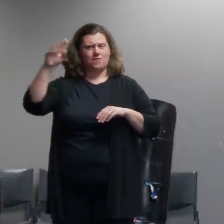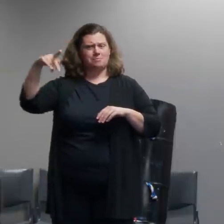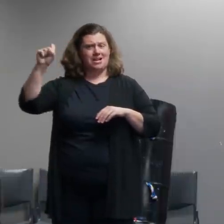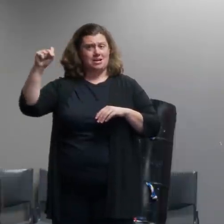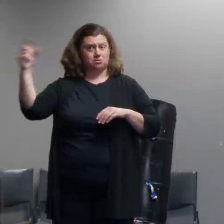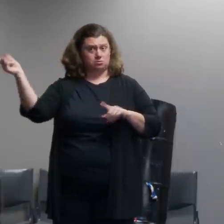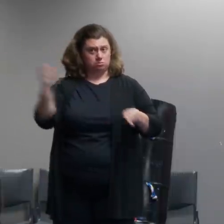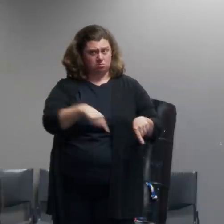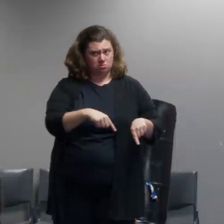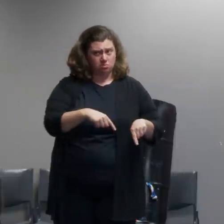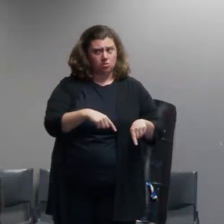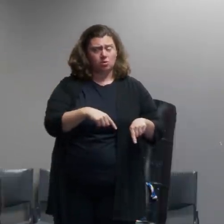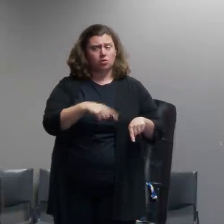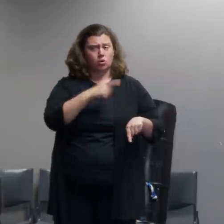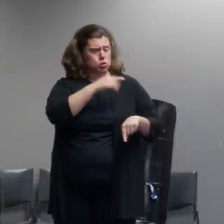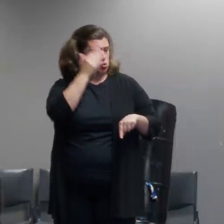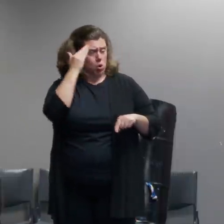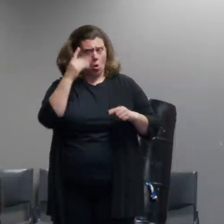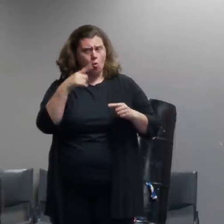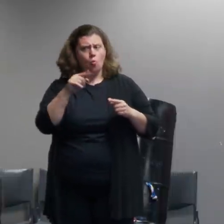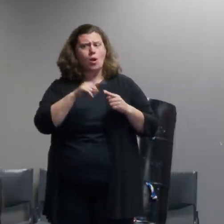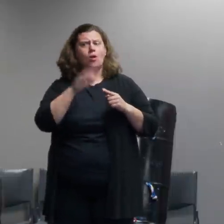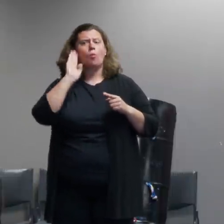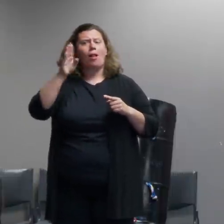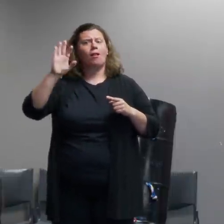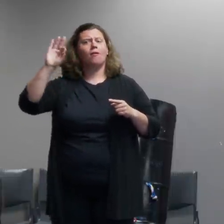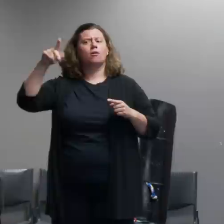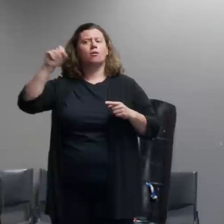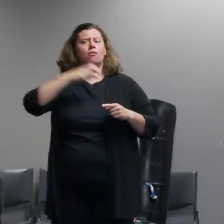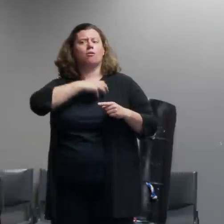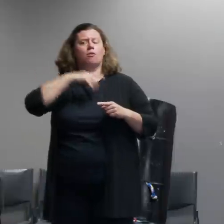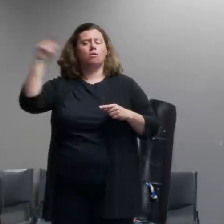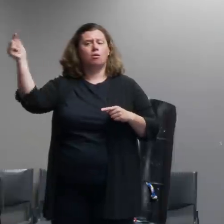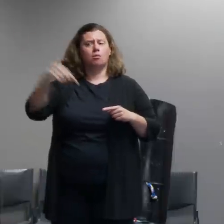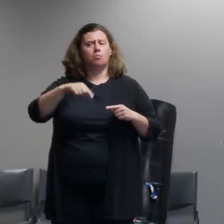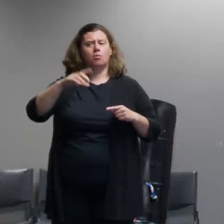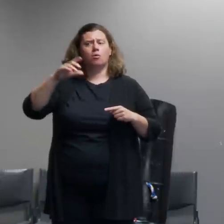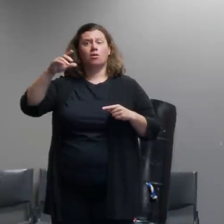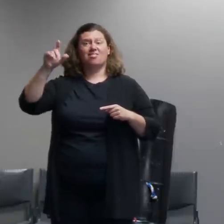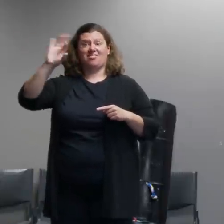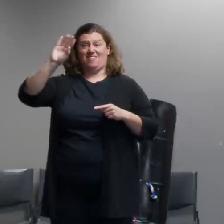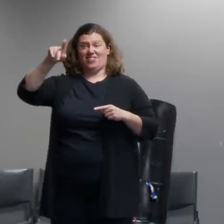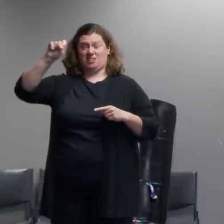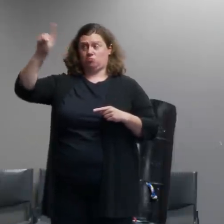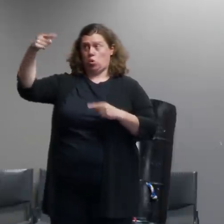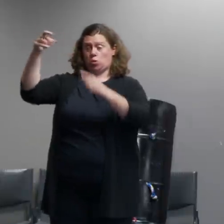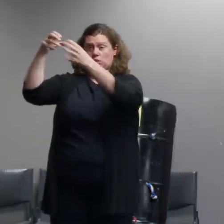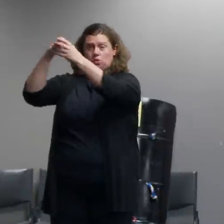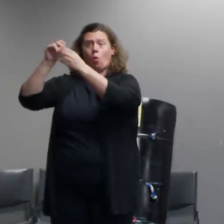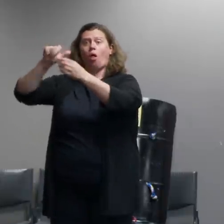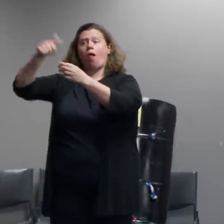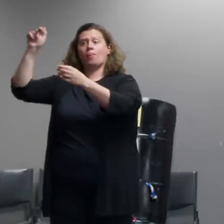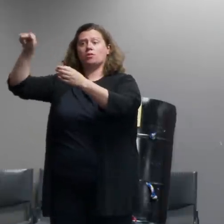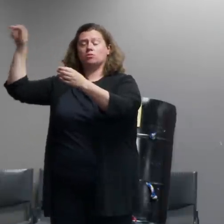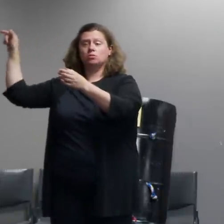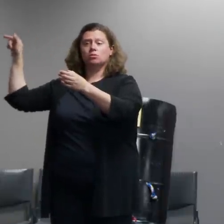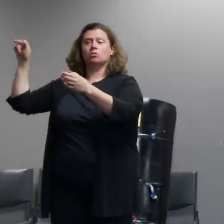out how many officers were sent and was it just fps were there other agencies like customs and border patrol uh you know